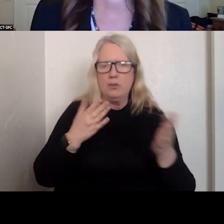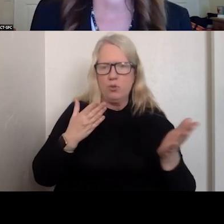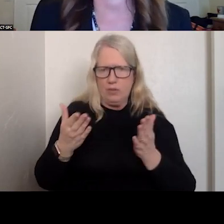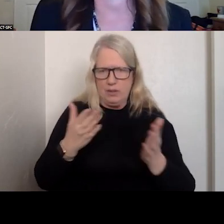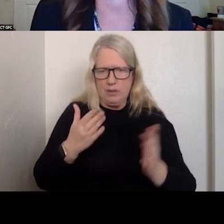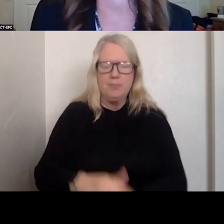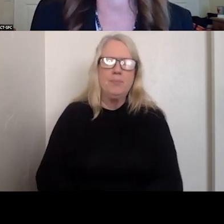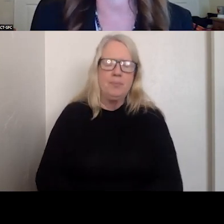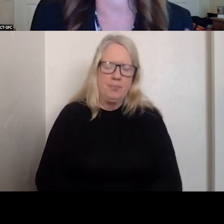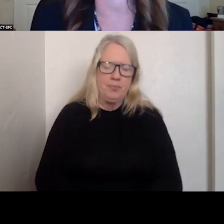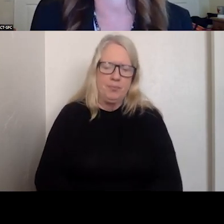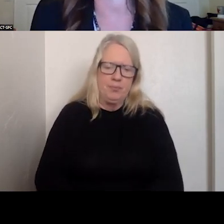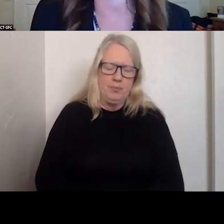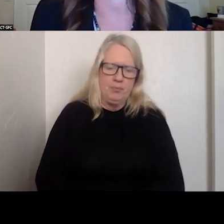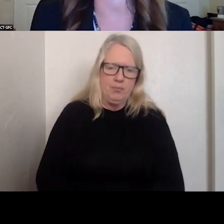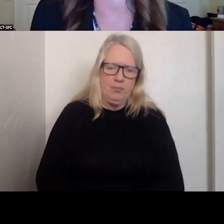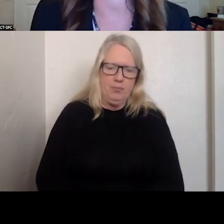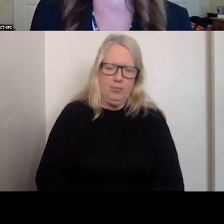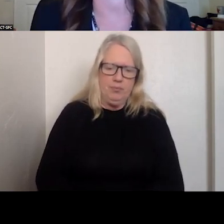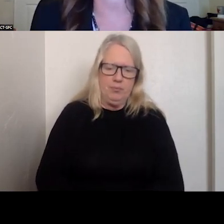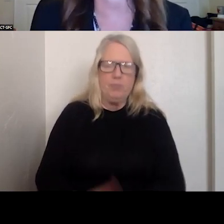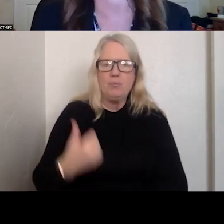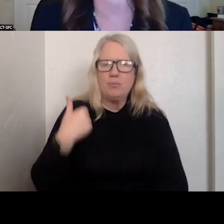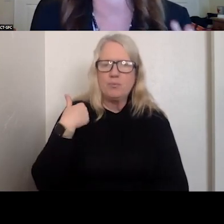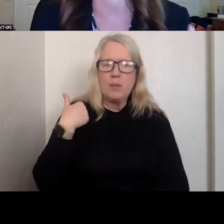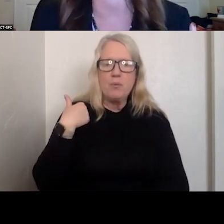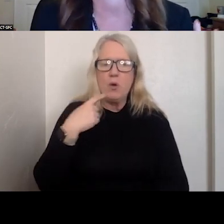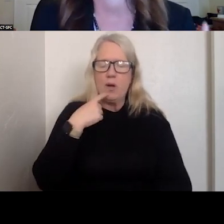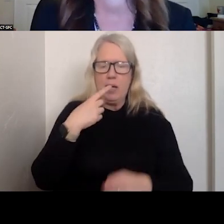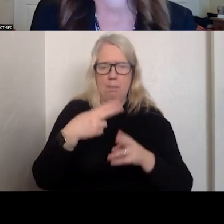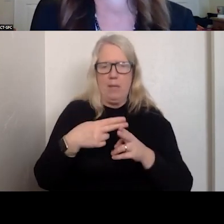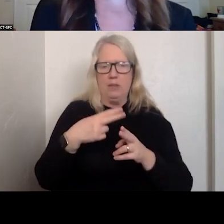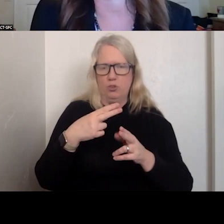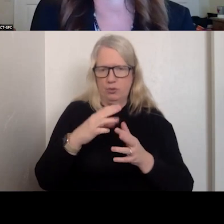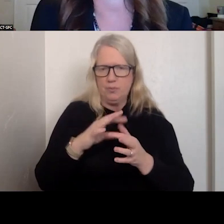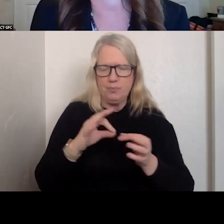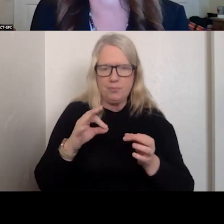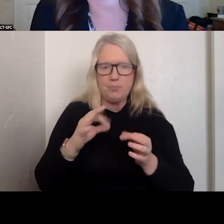OBVIOUSLY, LIKE I MENTIONED BEFORE, THE MAJORITY OF CALLS ARE